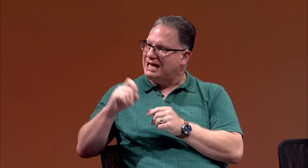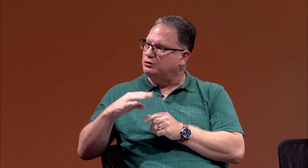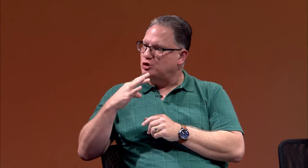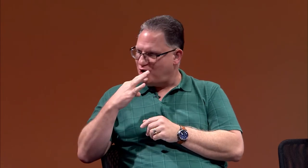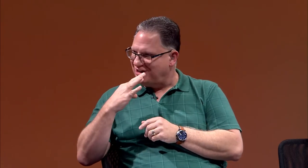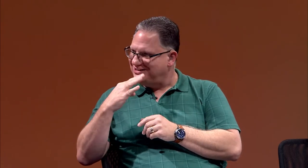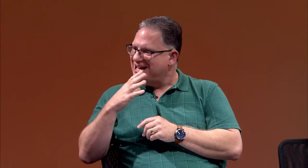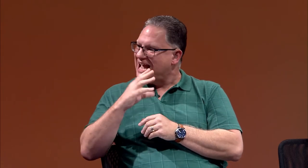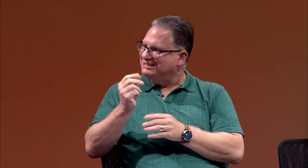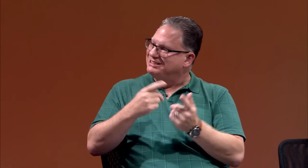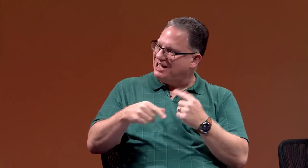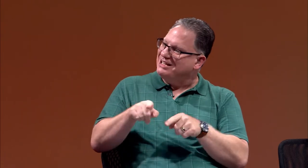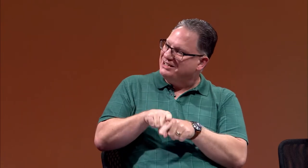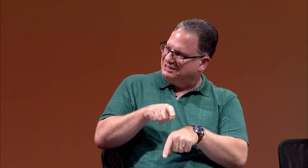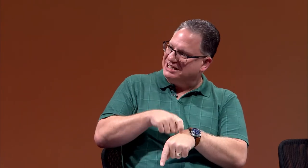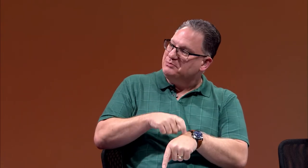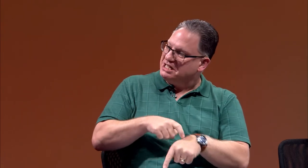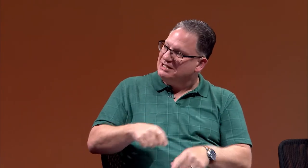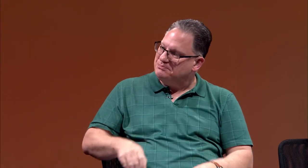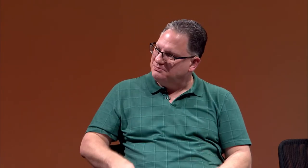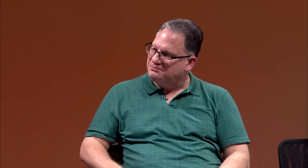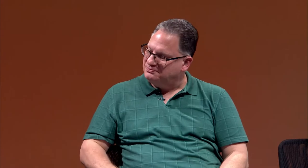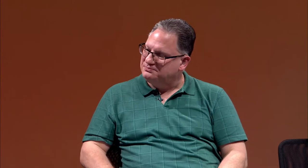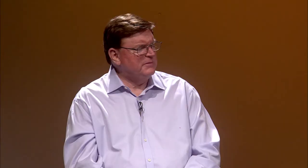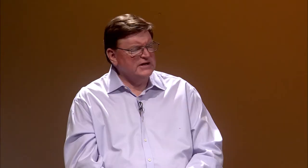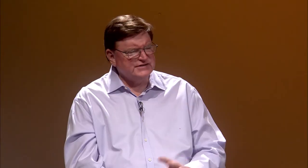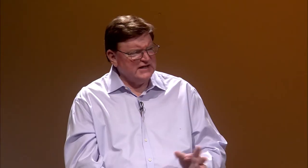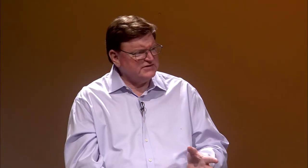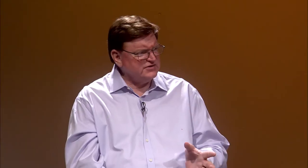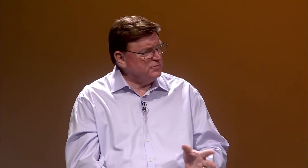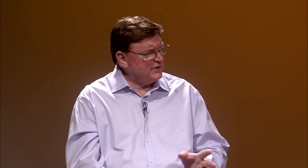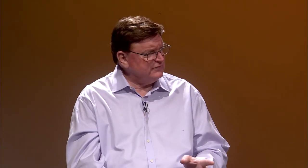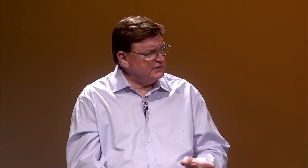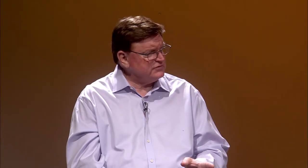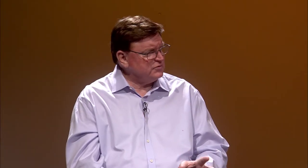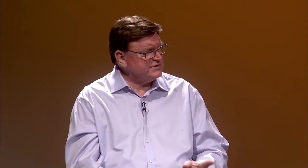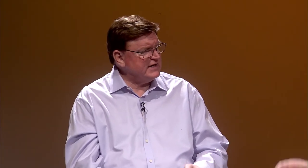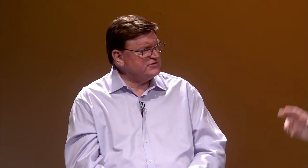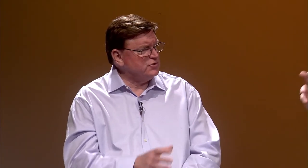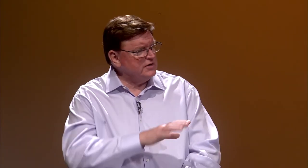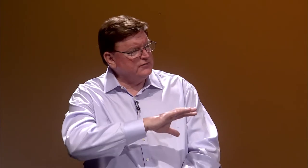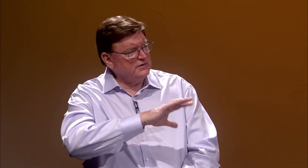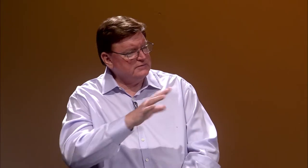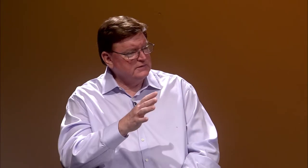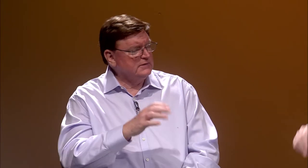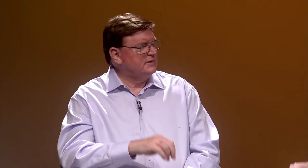had to talk and sign at the same time. Is that still prevalent, or is that sort of a